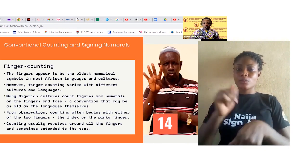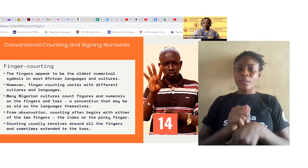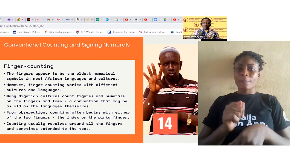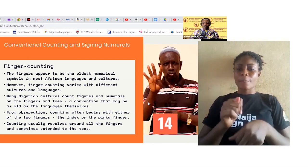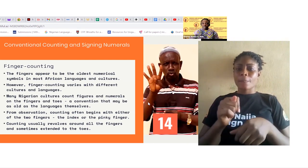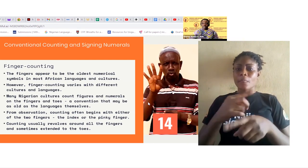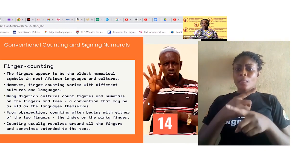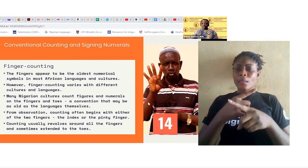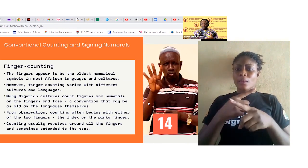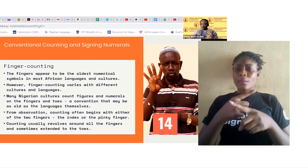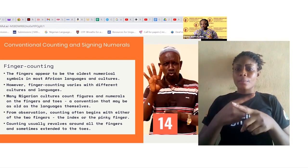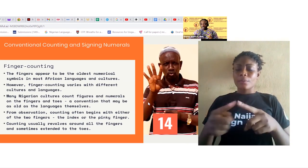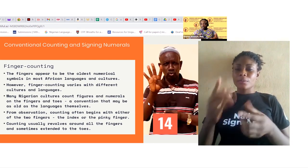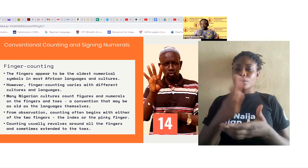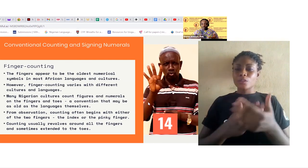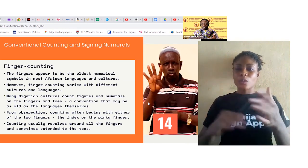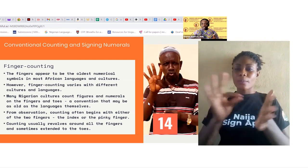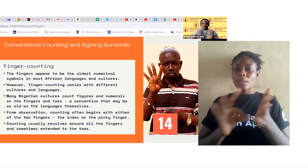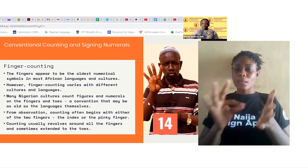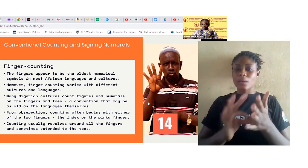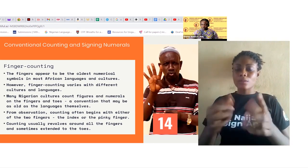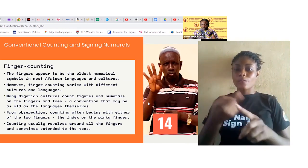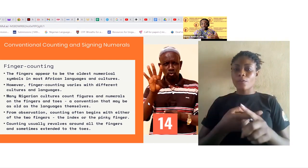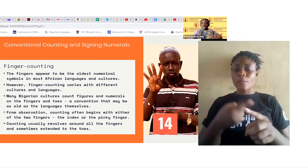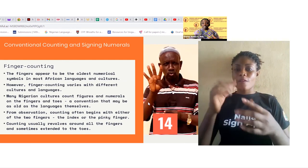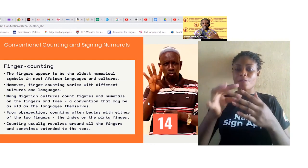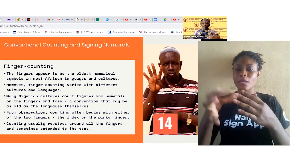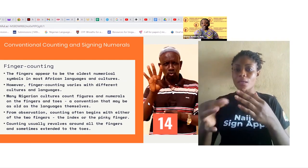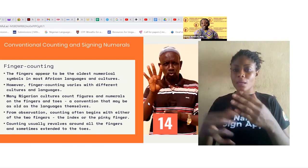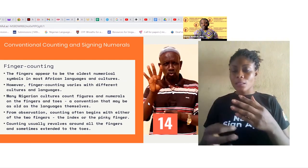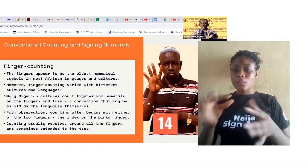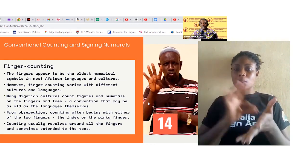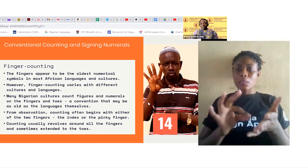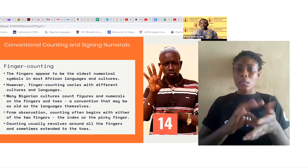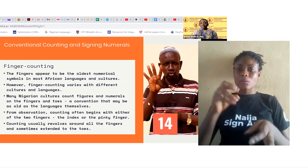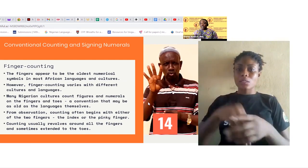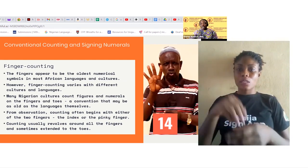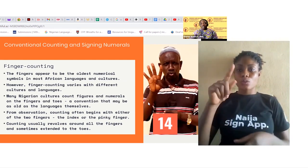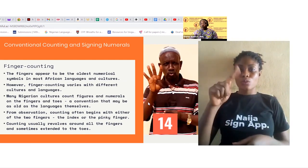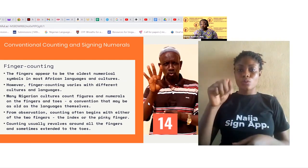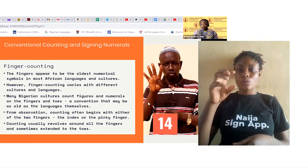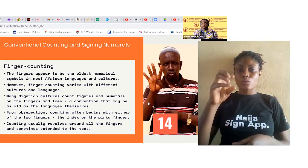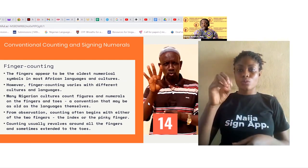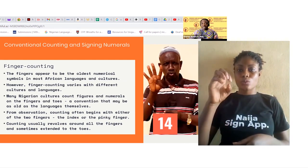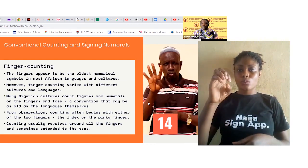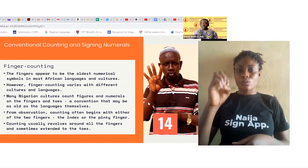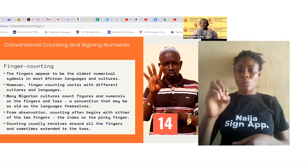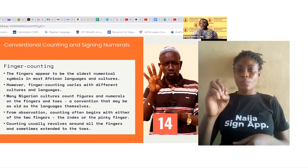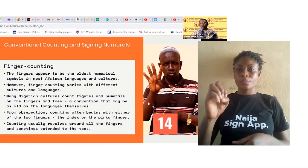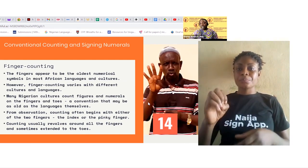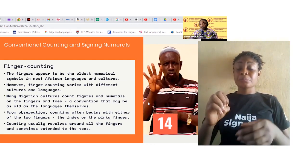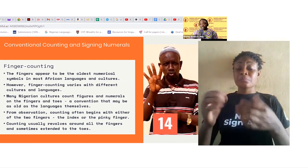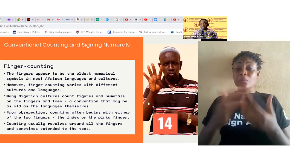on the fingers and toes that is a convention that may be as old as the languages